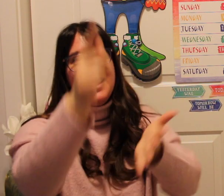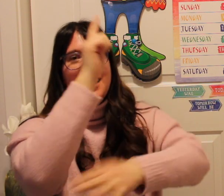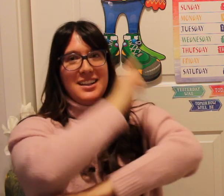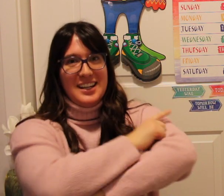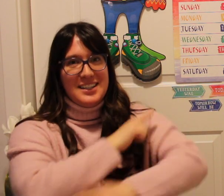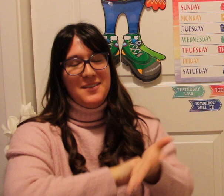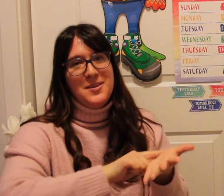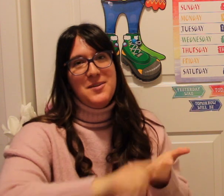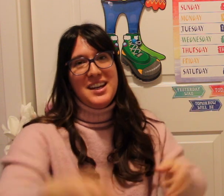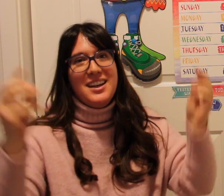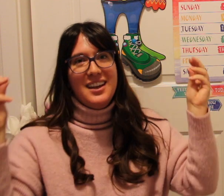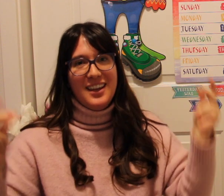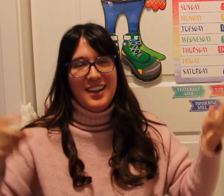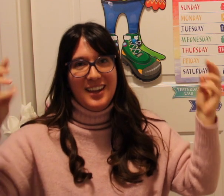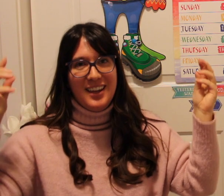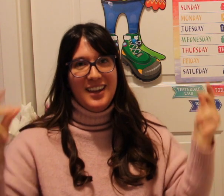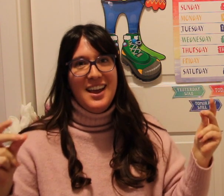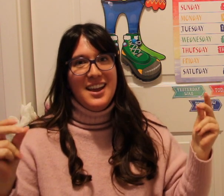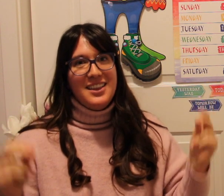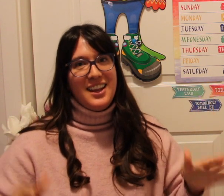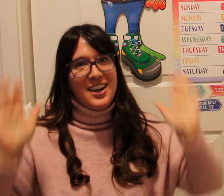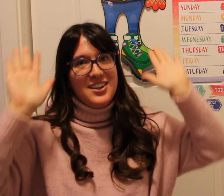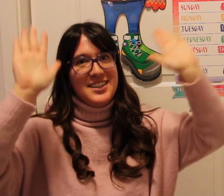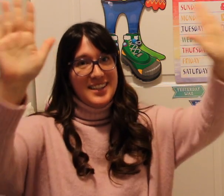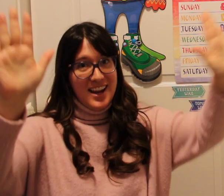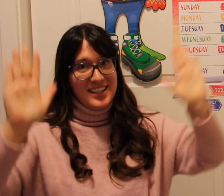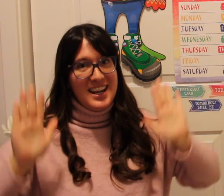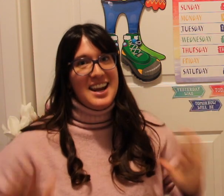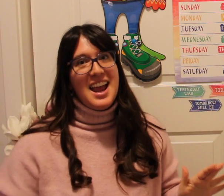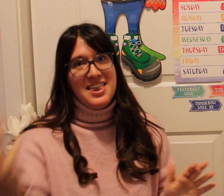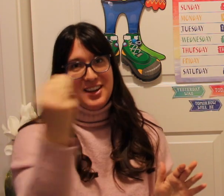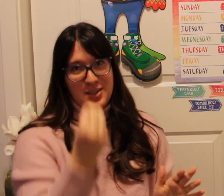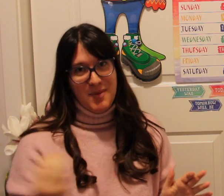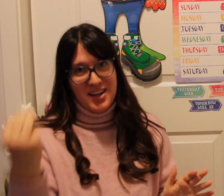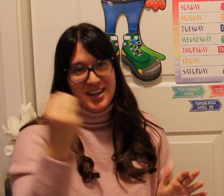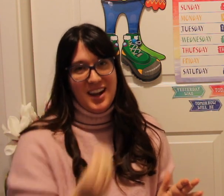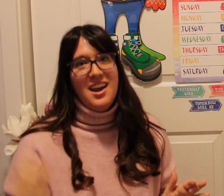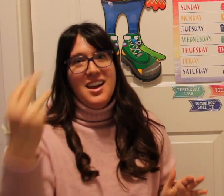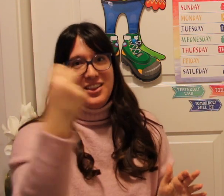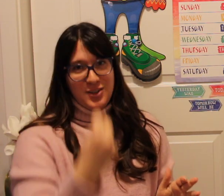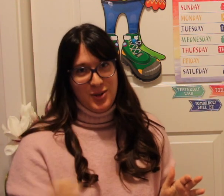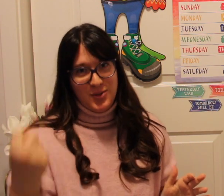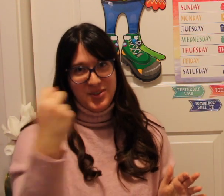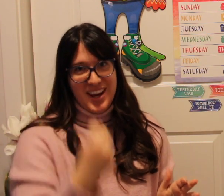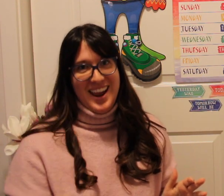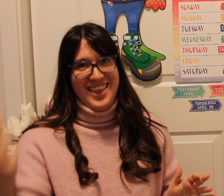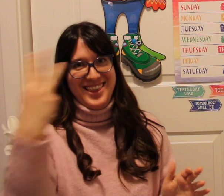days of the week there Sunday and there's Monday there's Tuesday and